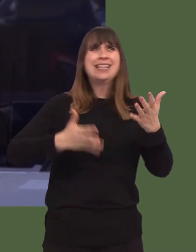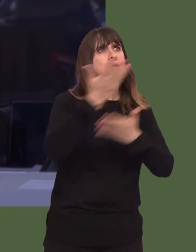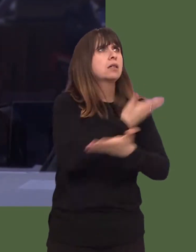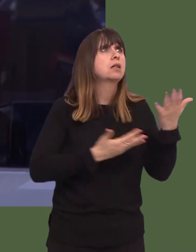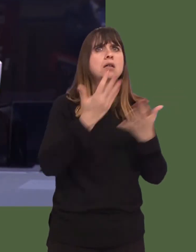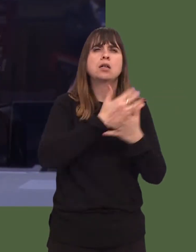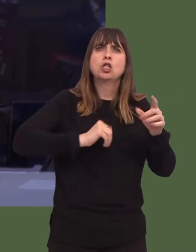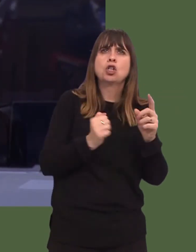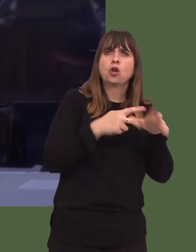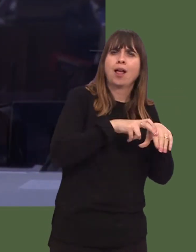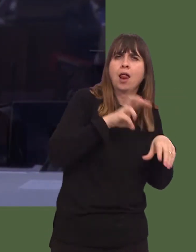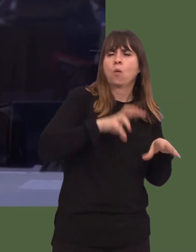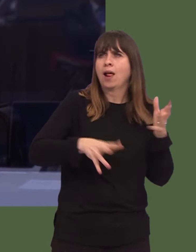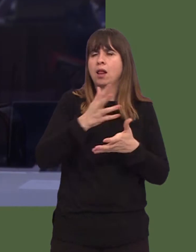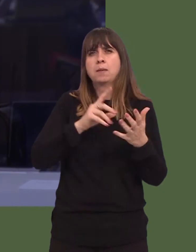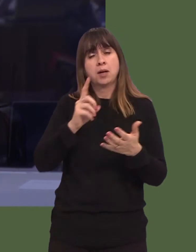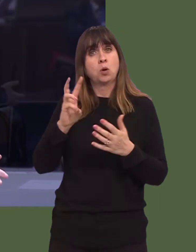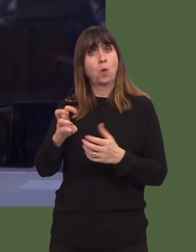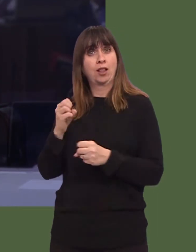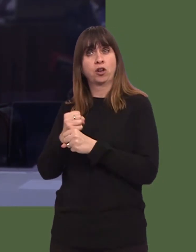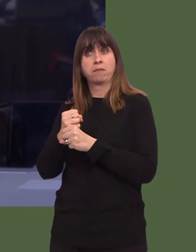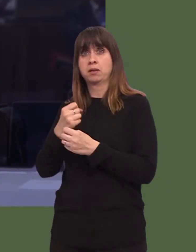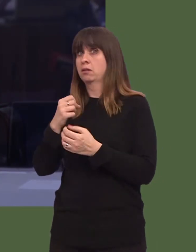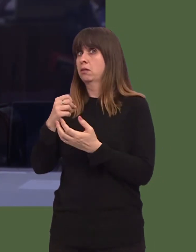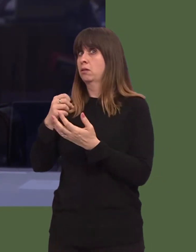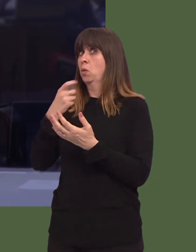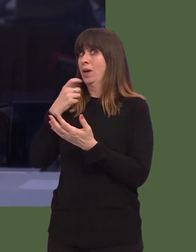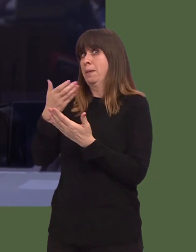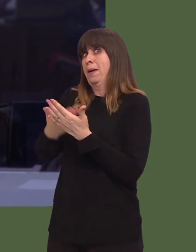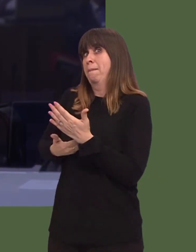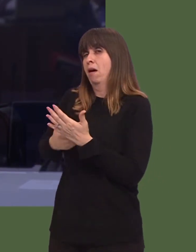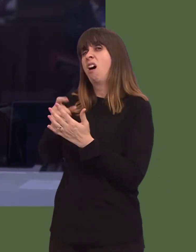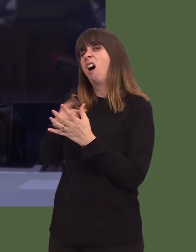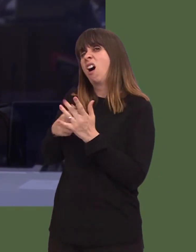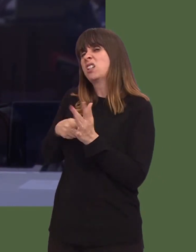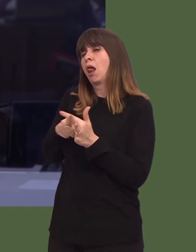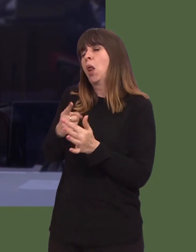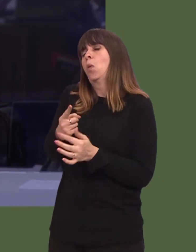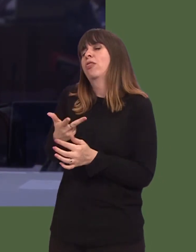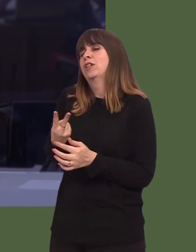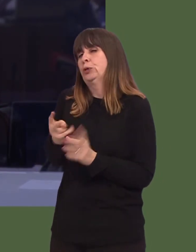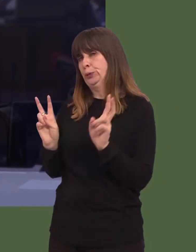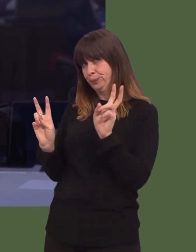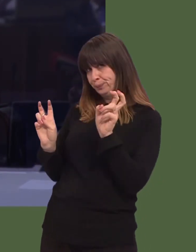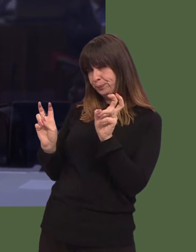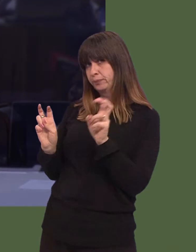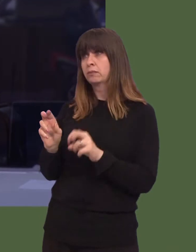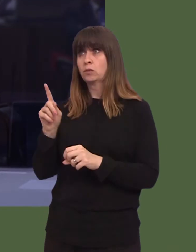is a clause in the Welsh Government-Plaid Cymru White PaperóI suppose we could call it article 132óthat the First Minister could trigger, which would mean bringing to this